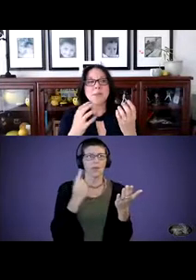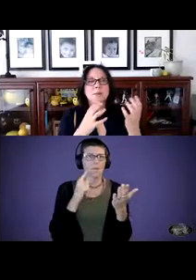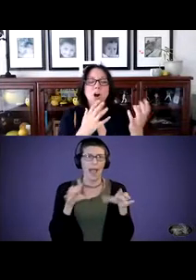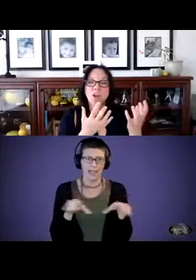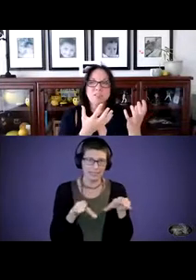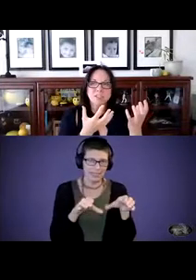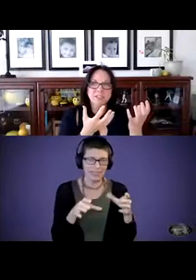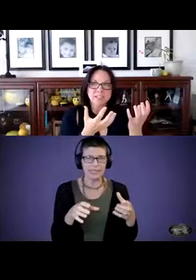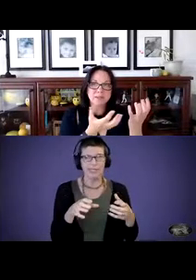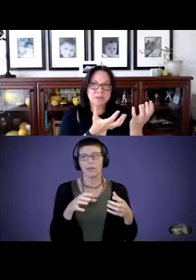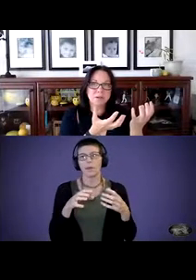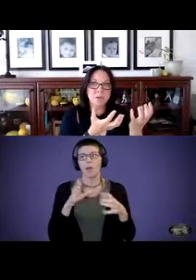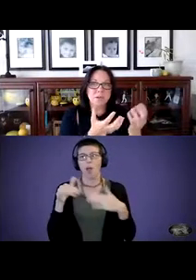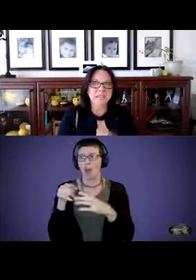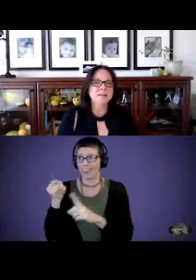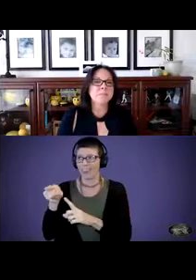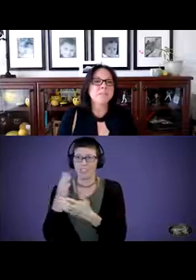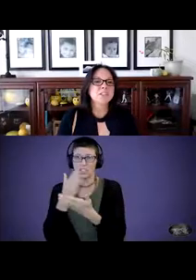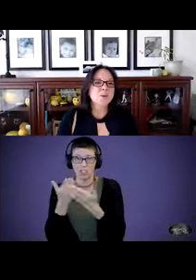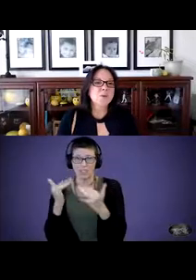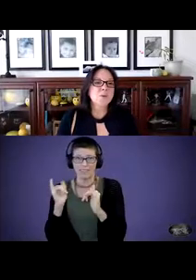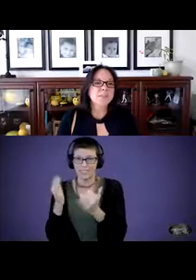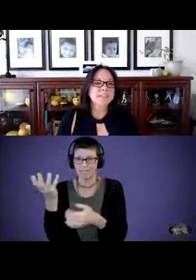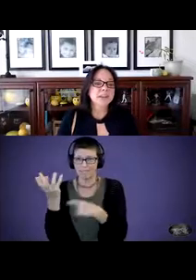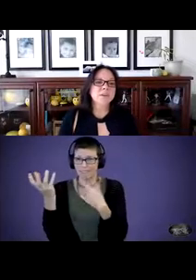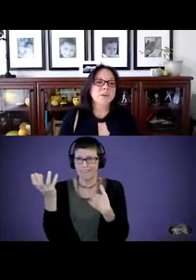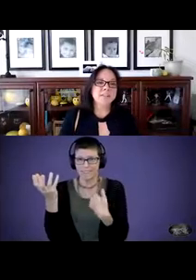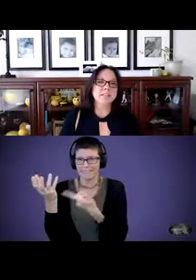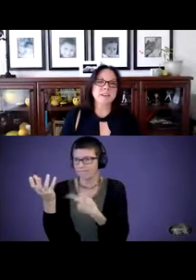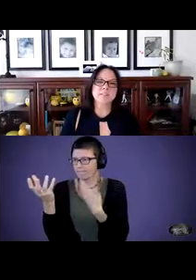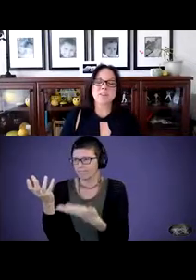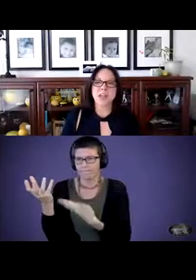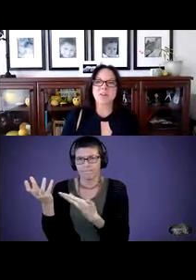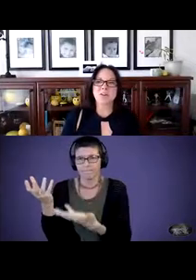But all of this good stuff still remained. So, we decided we need to kind of tackle